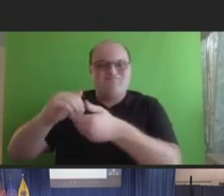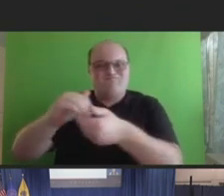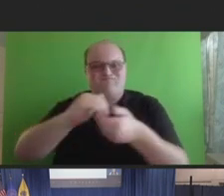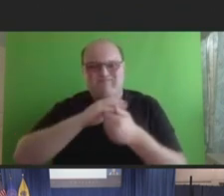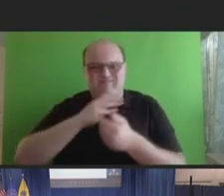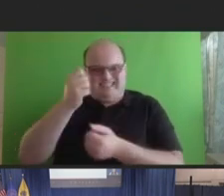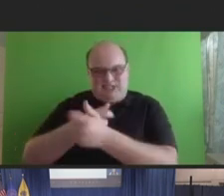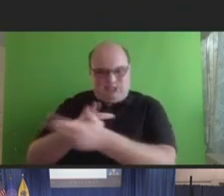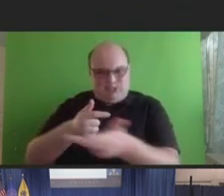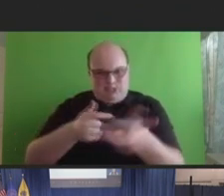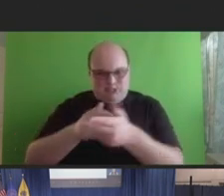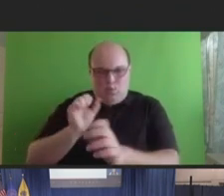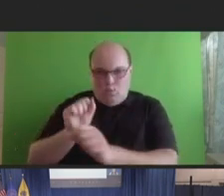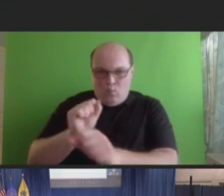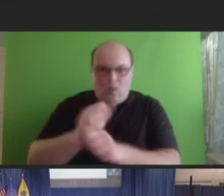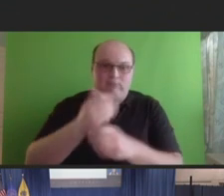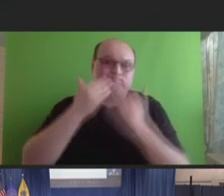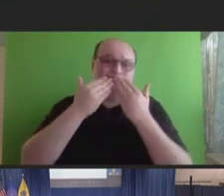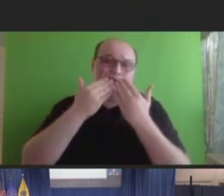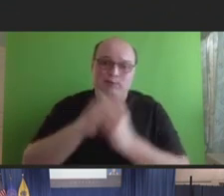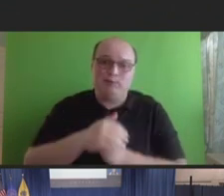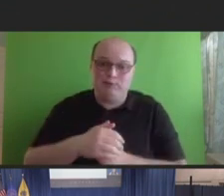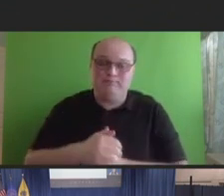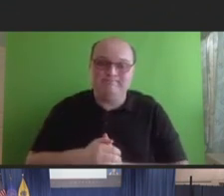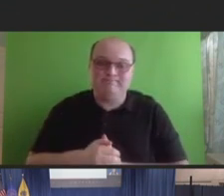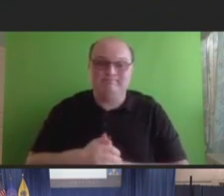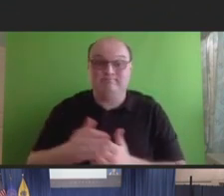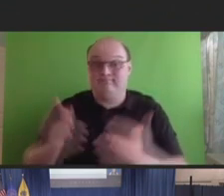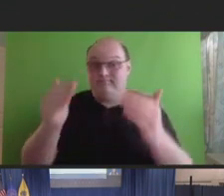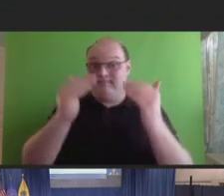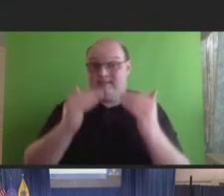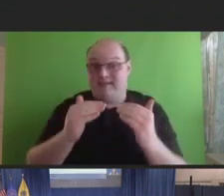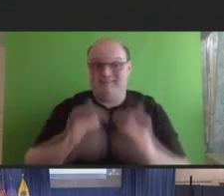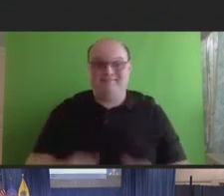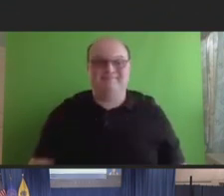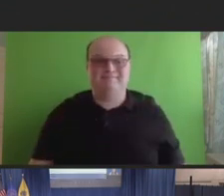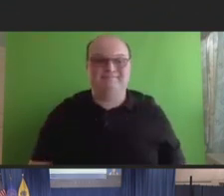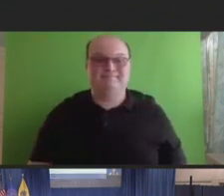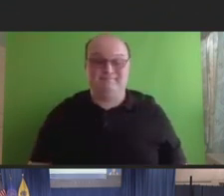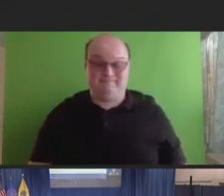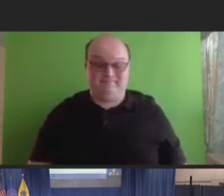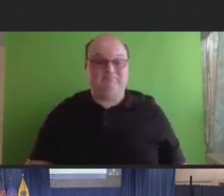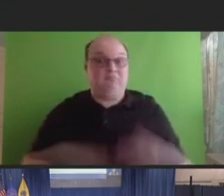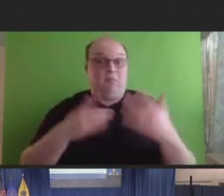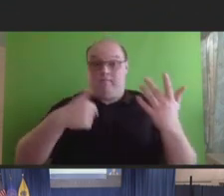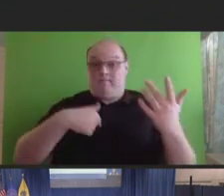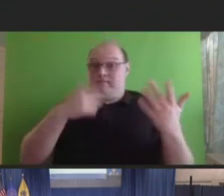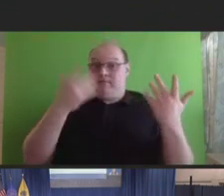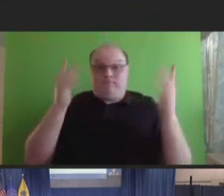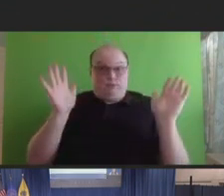Next slide. That concludes my presentation, so I'll take any questions.